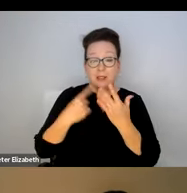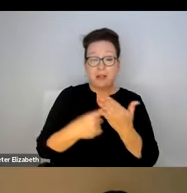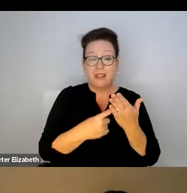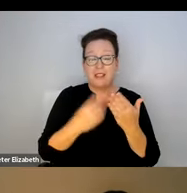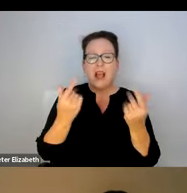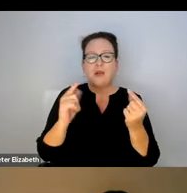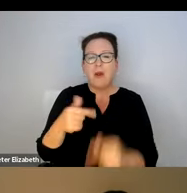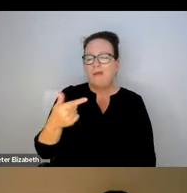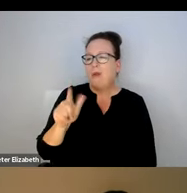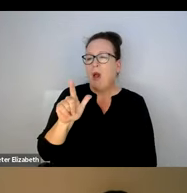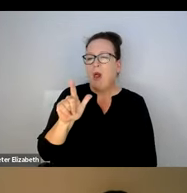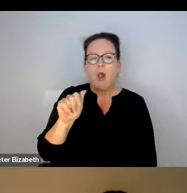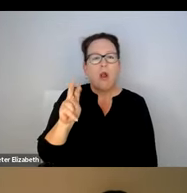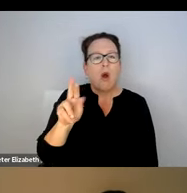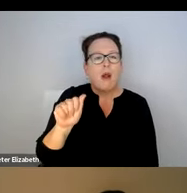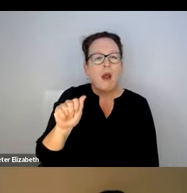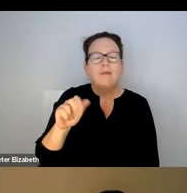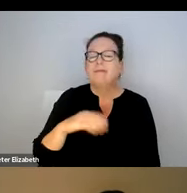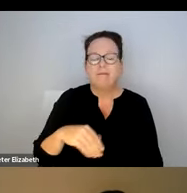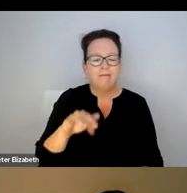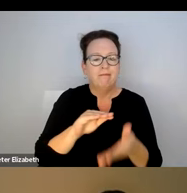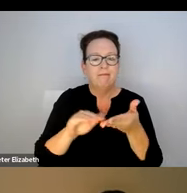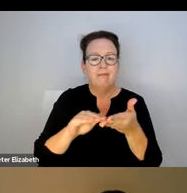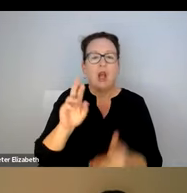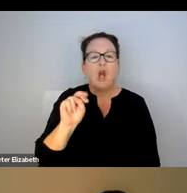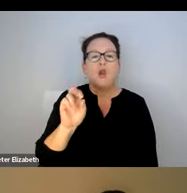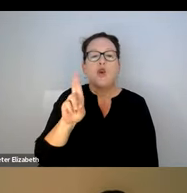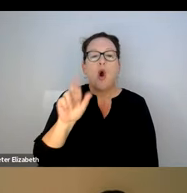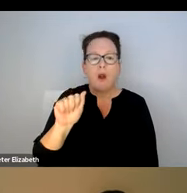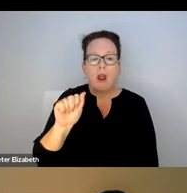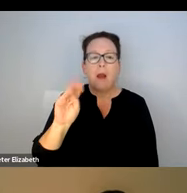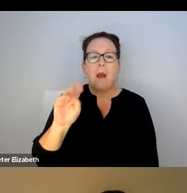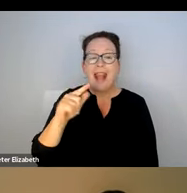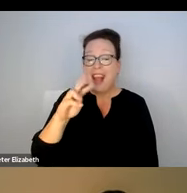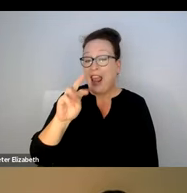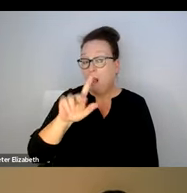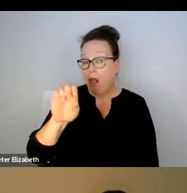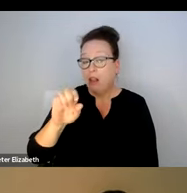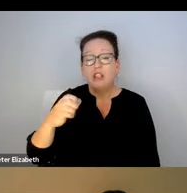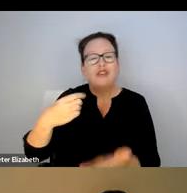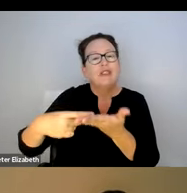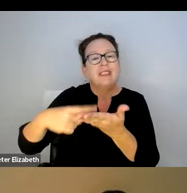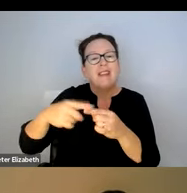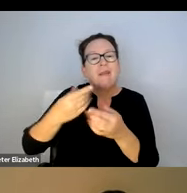BEFORE WE GET INTO THE DISCUSSION, I'M GOING TO PASS IT OFF TO NORA NAGLE, ONE OF R-TAG